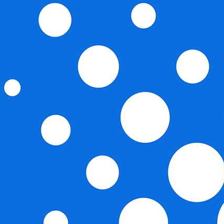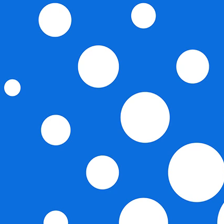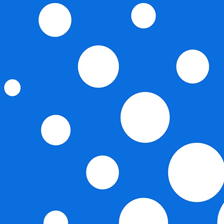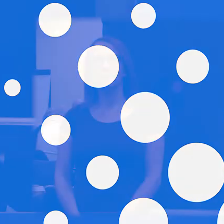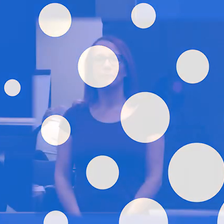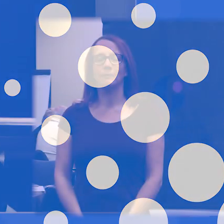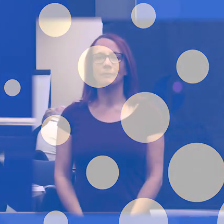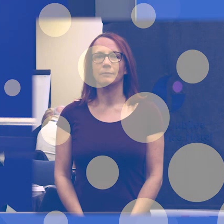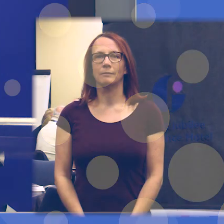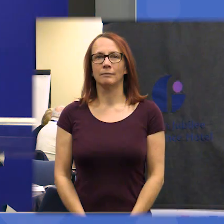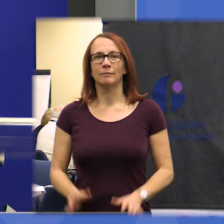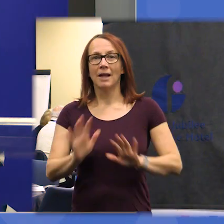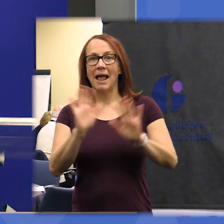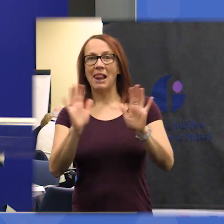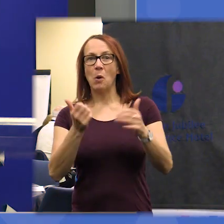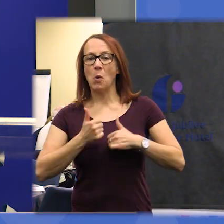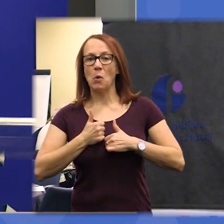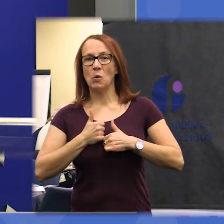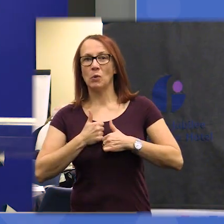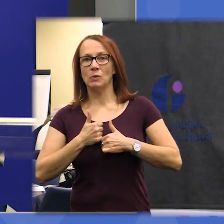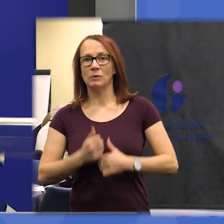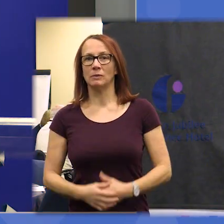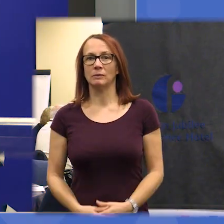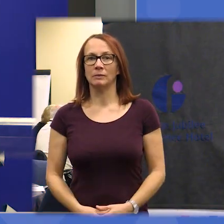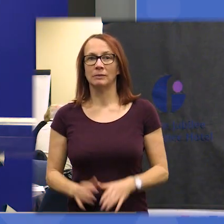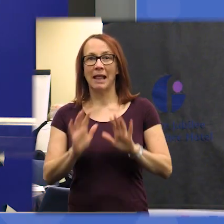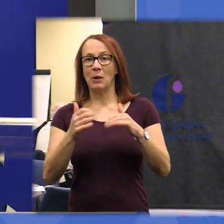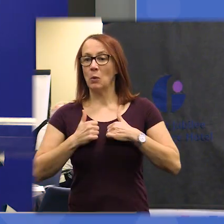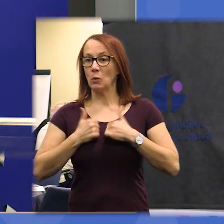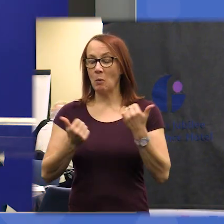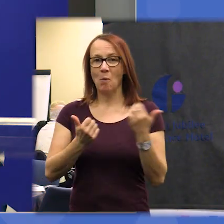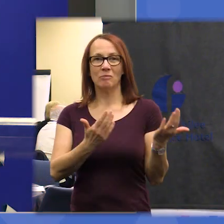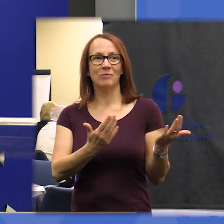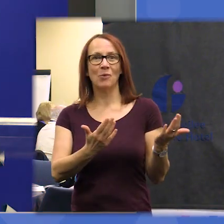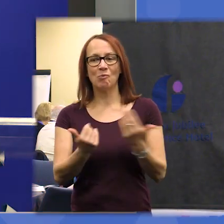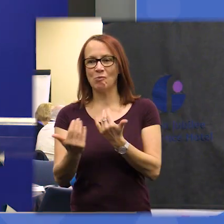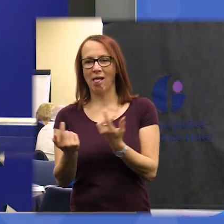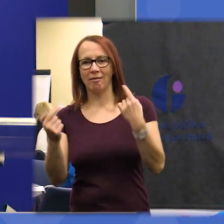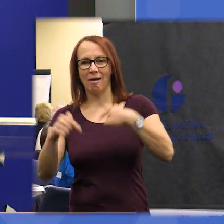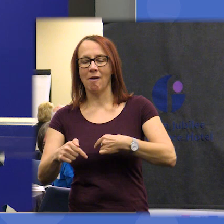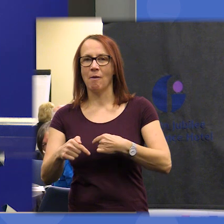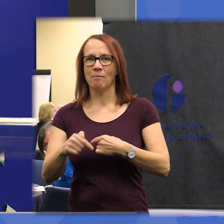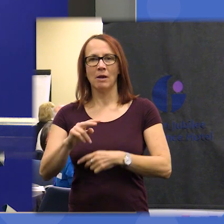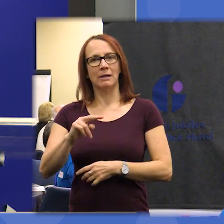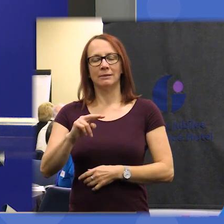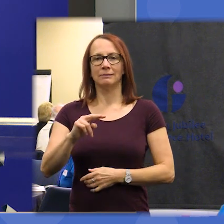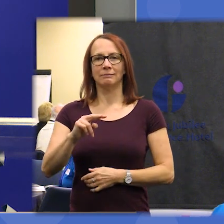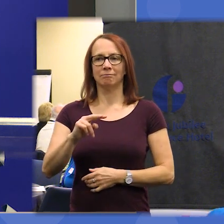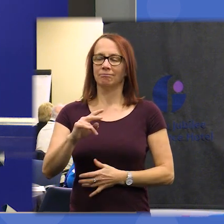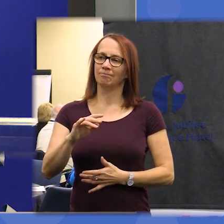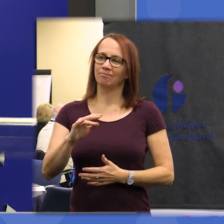good morning everybody and welcome once again to our second not full day but